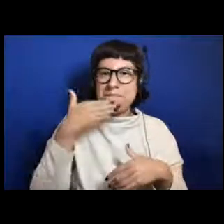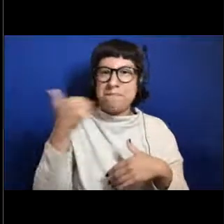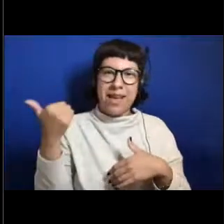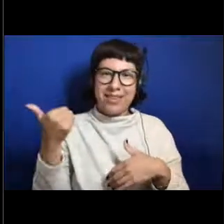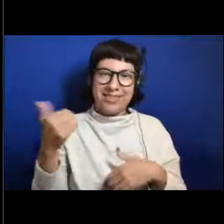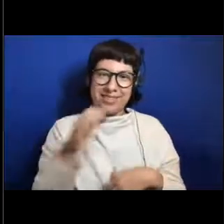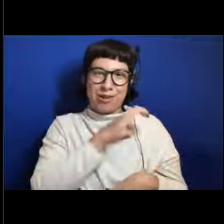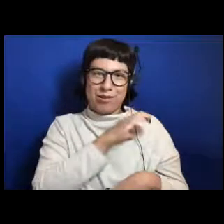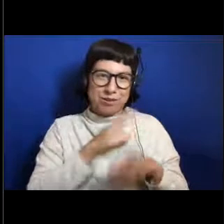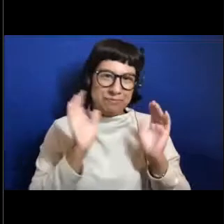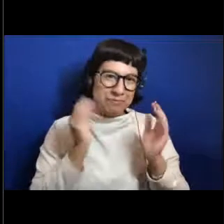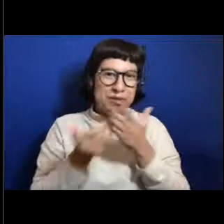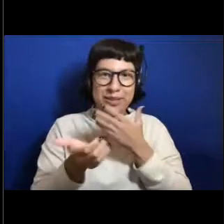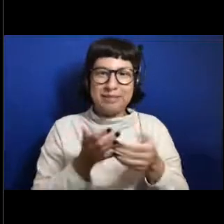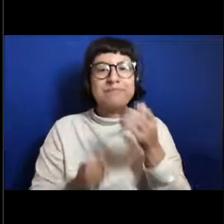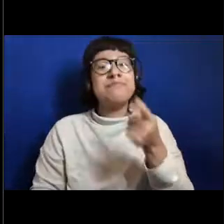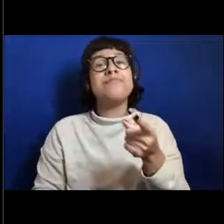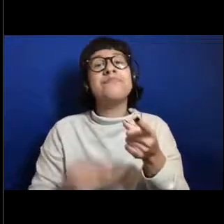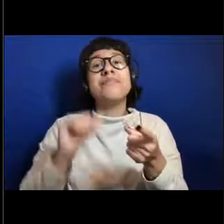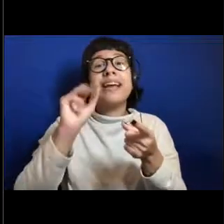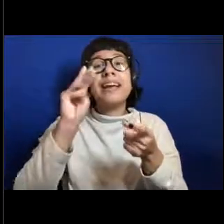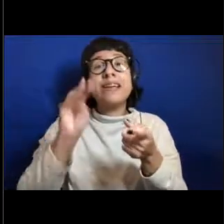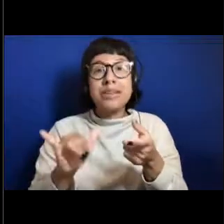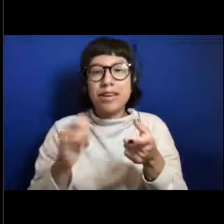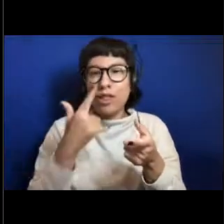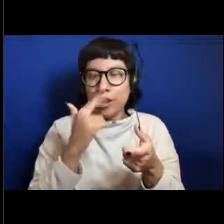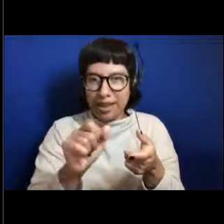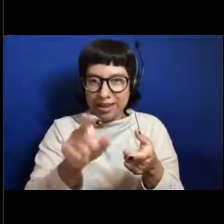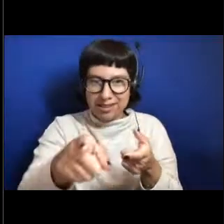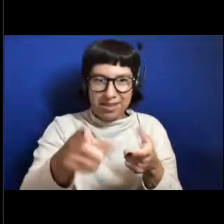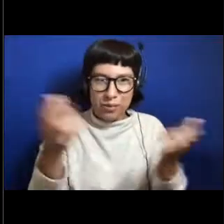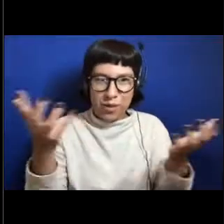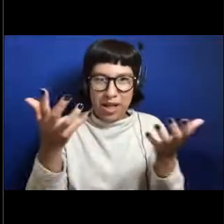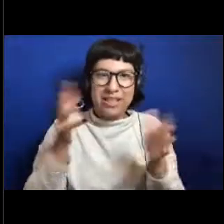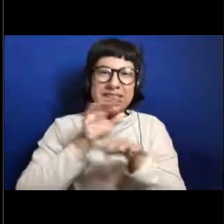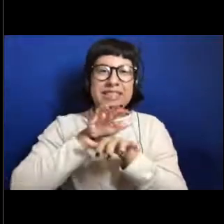All right, so let's see. Amy says that it reminds her of a spider.